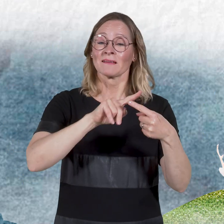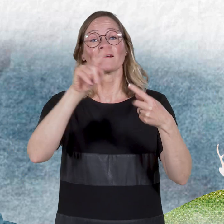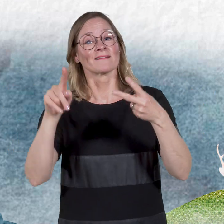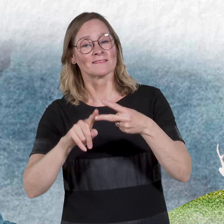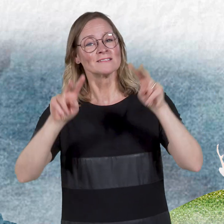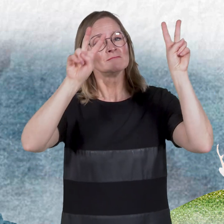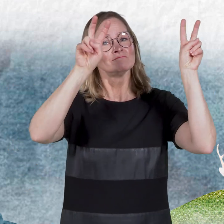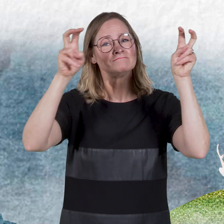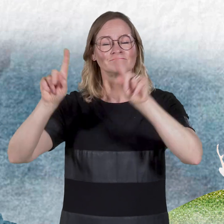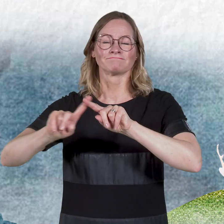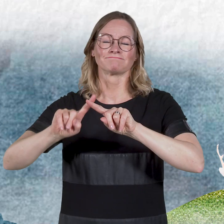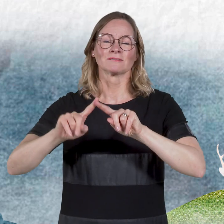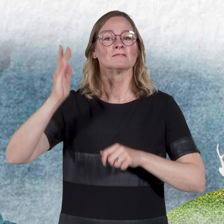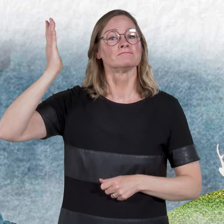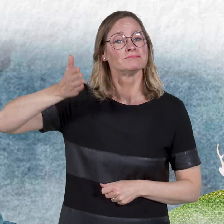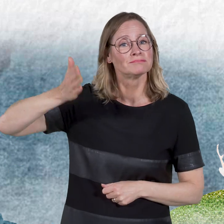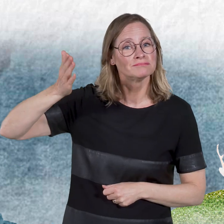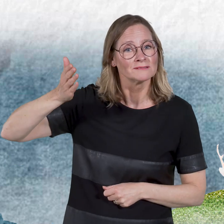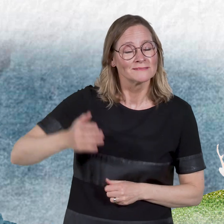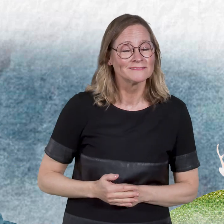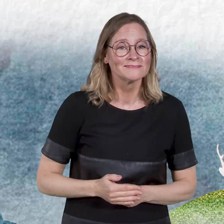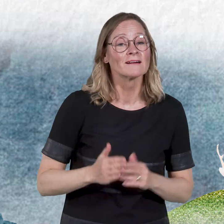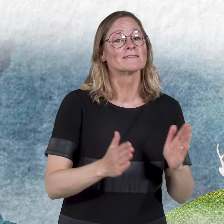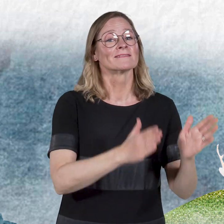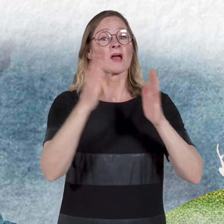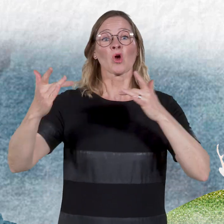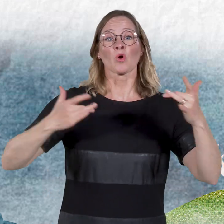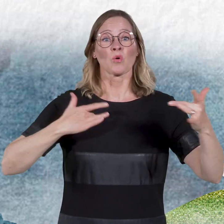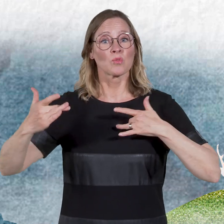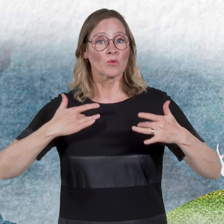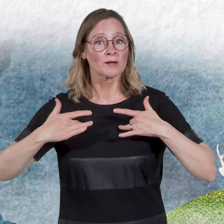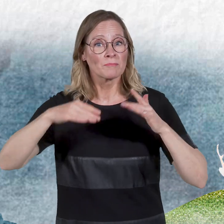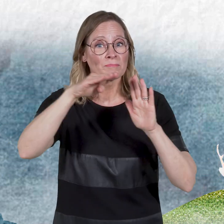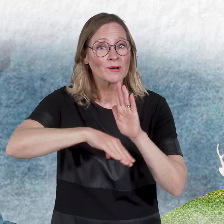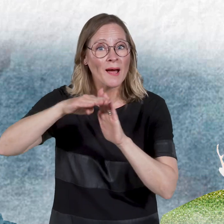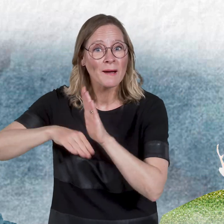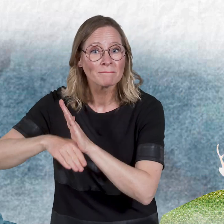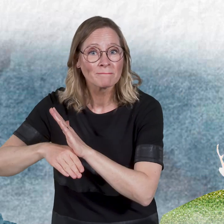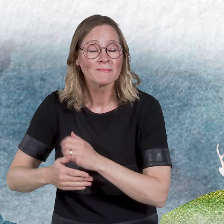presentations about various topics, - art and culture activities, -